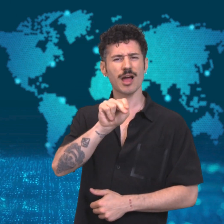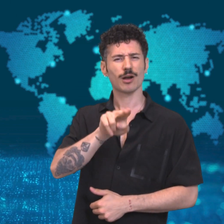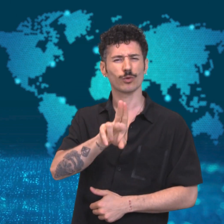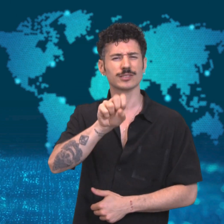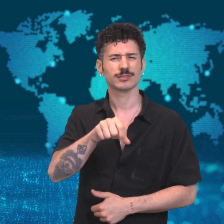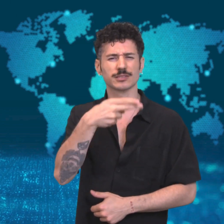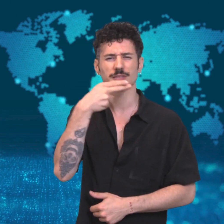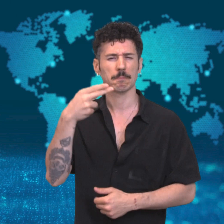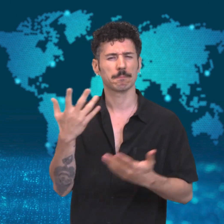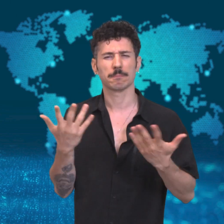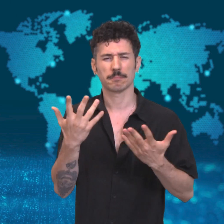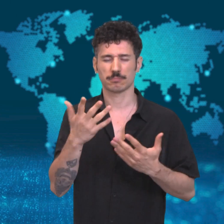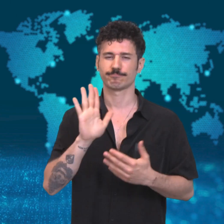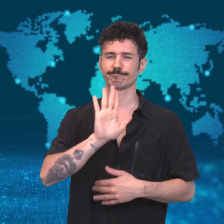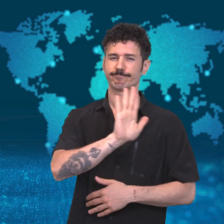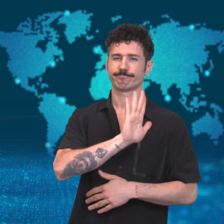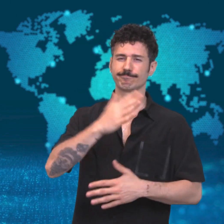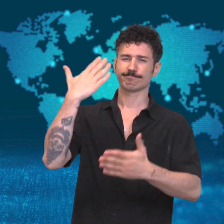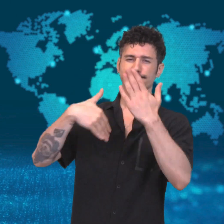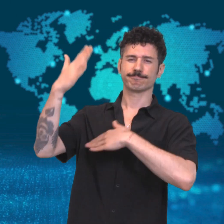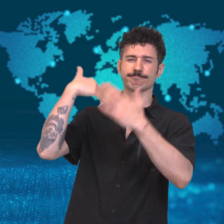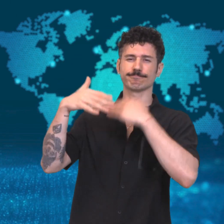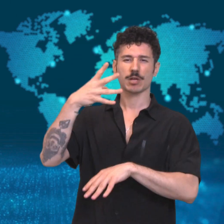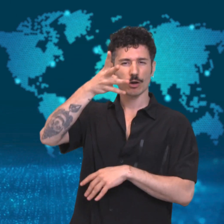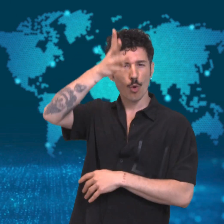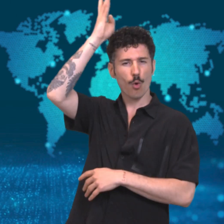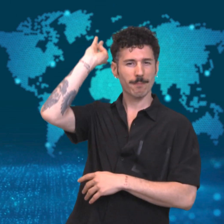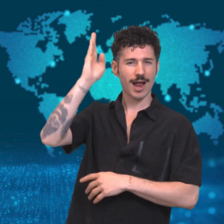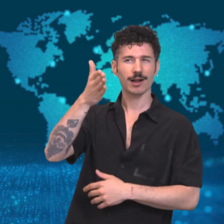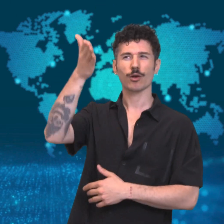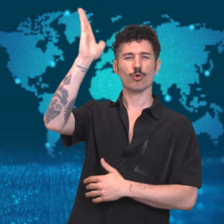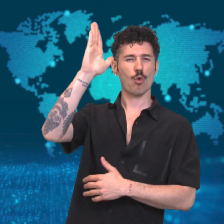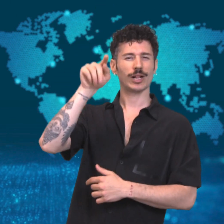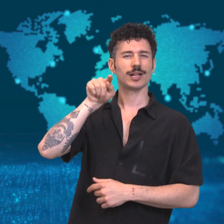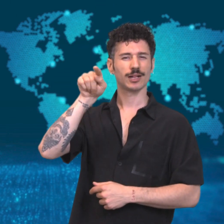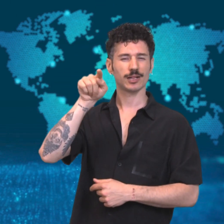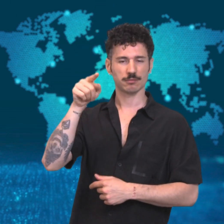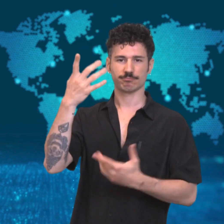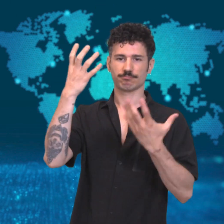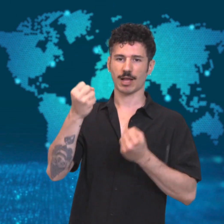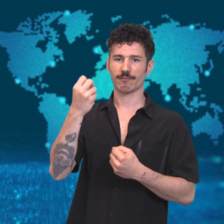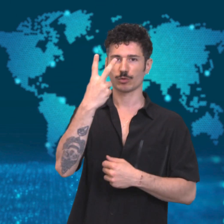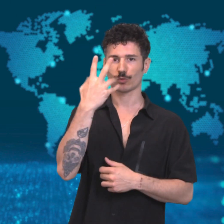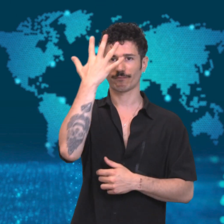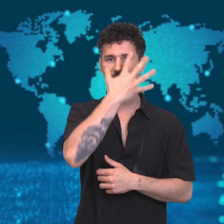“Janus” cats. Janus was a Roman god with two faces,